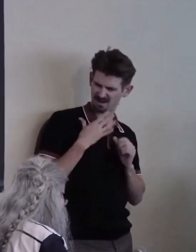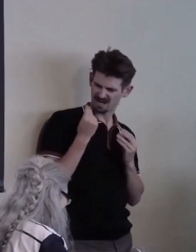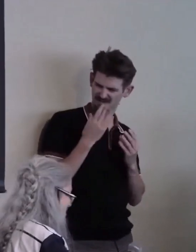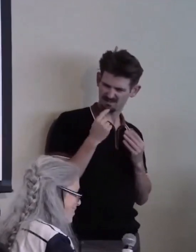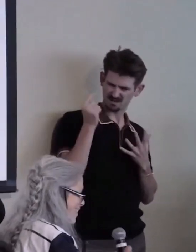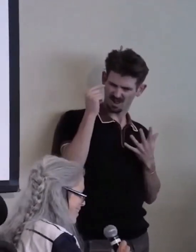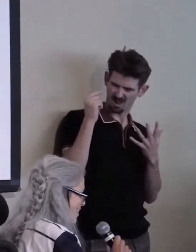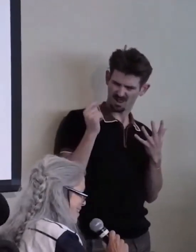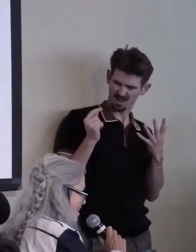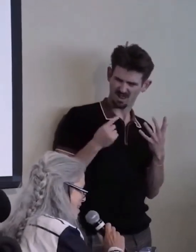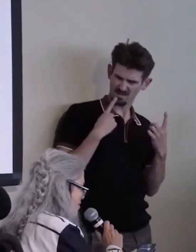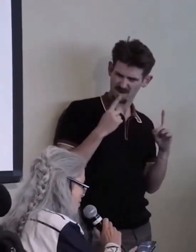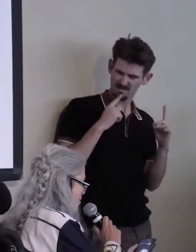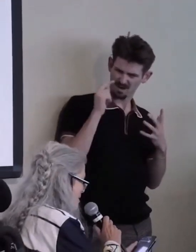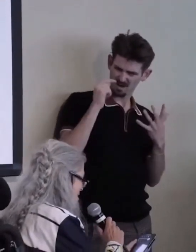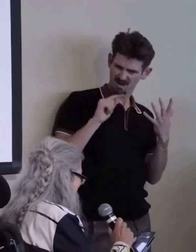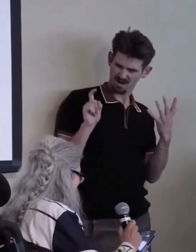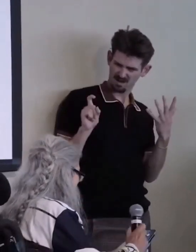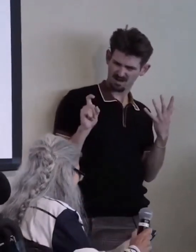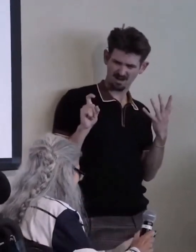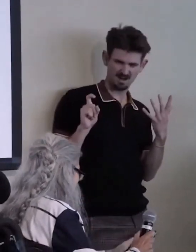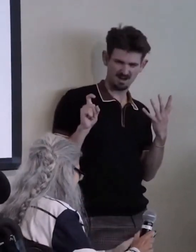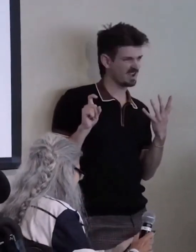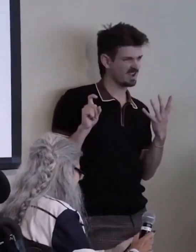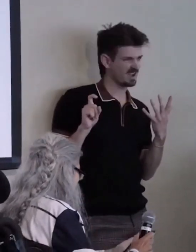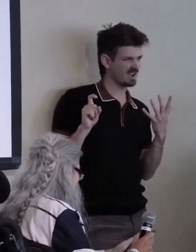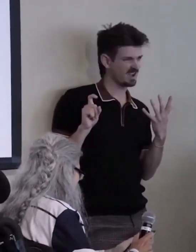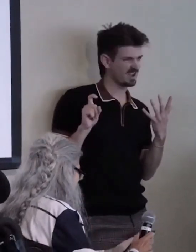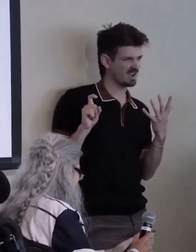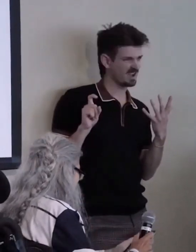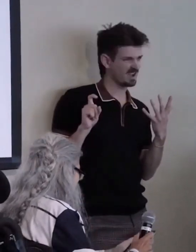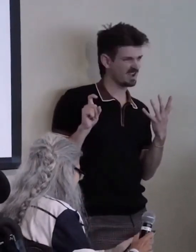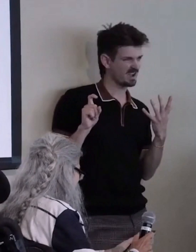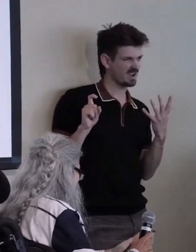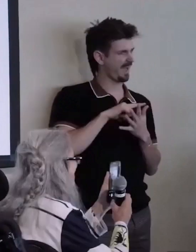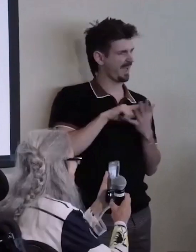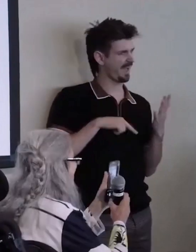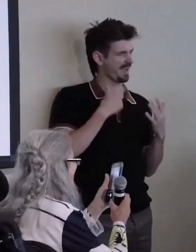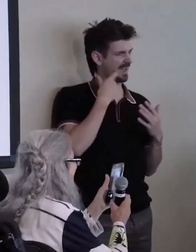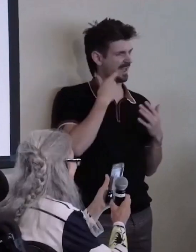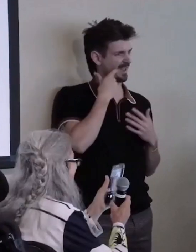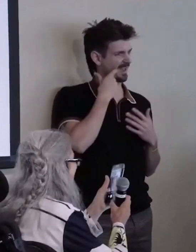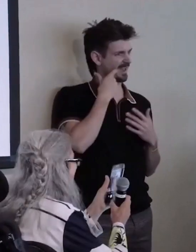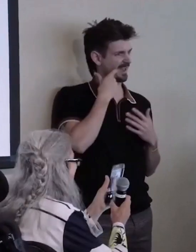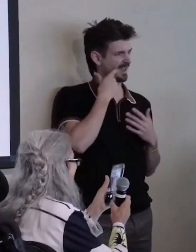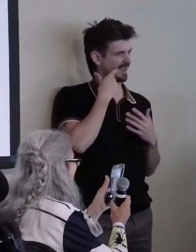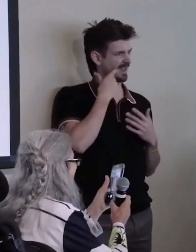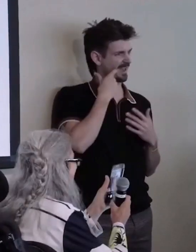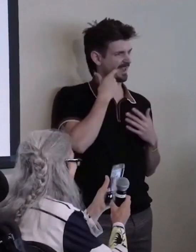... Even I didn't know all that....